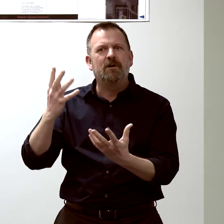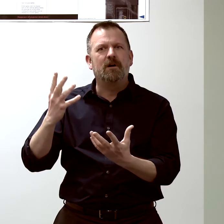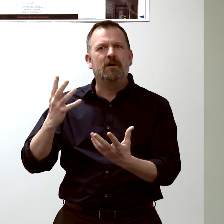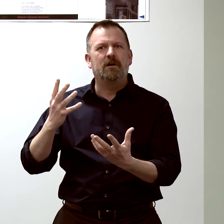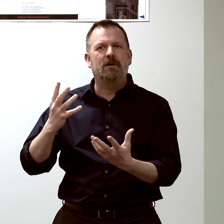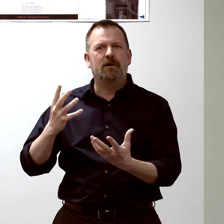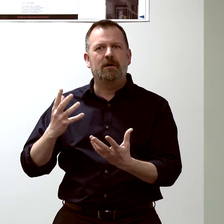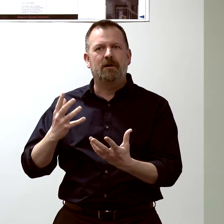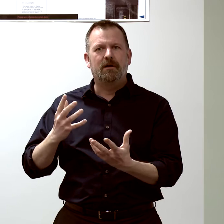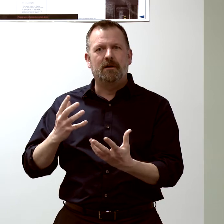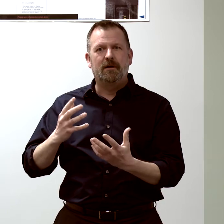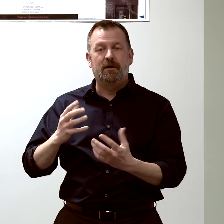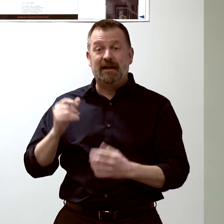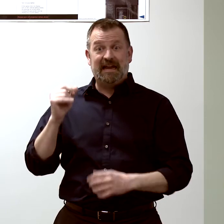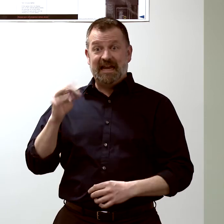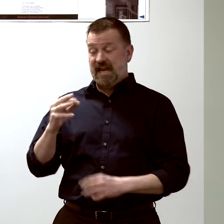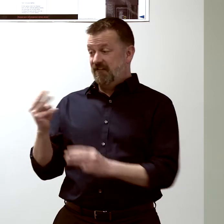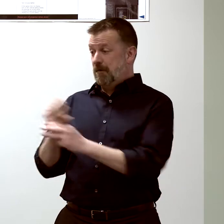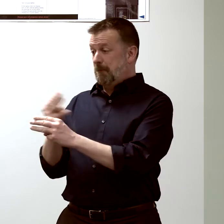without mathematics to make it visible.